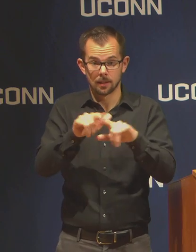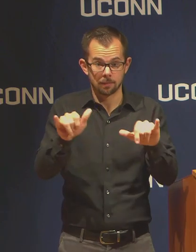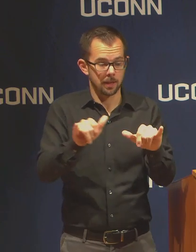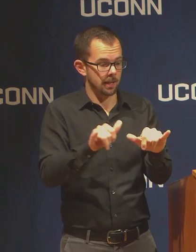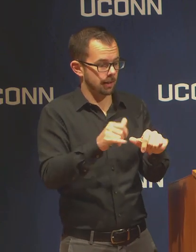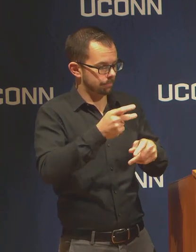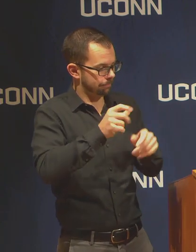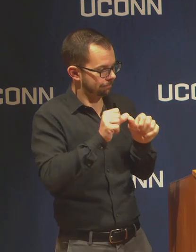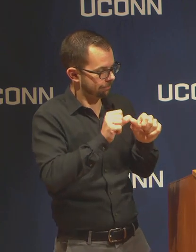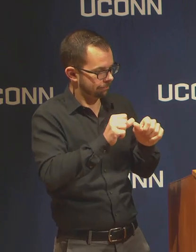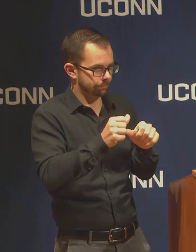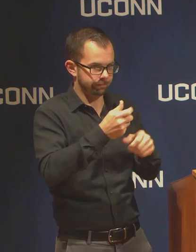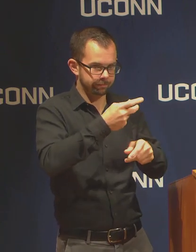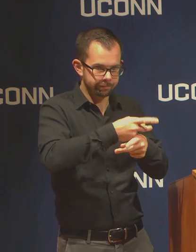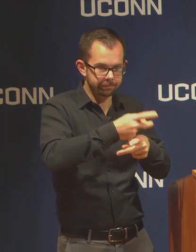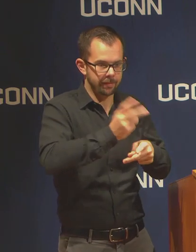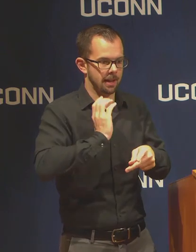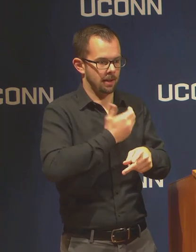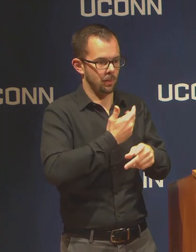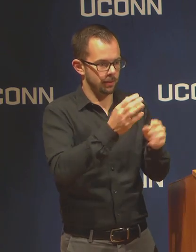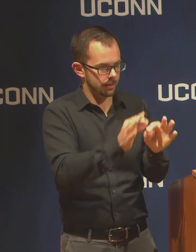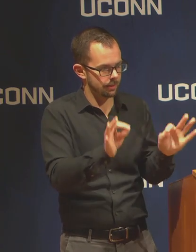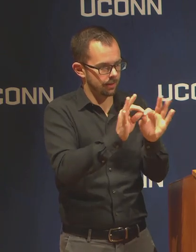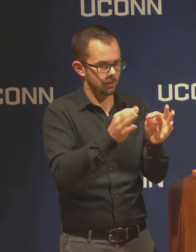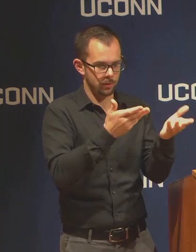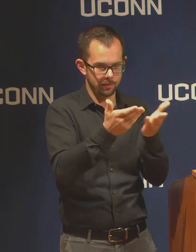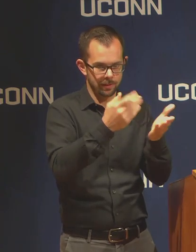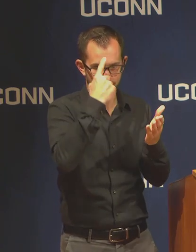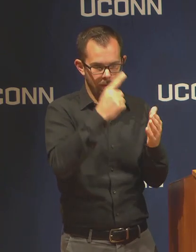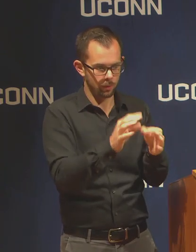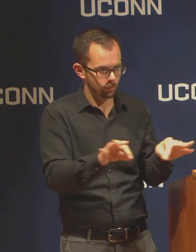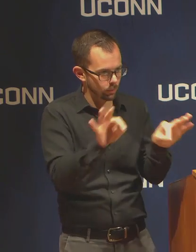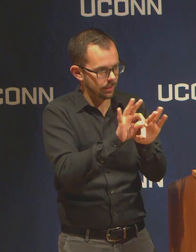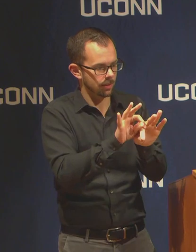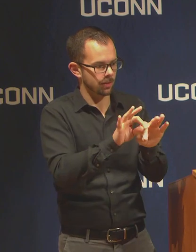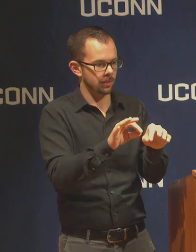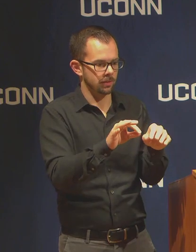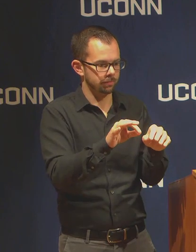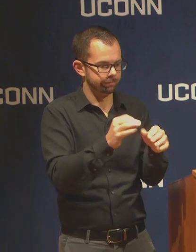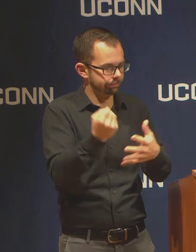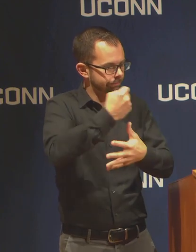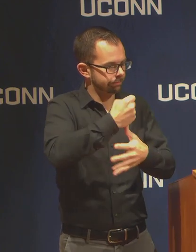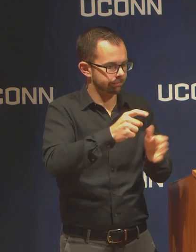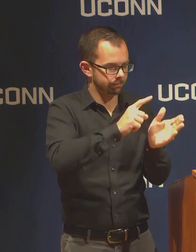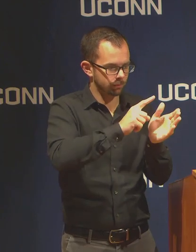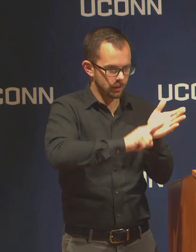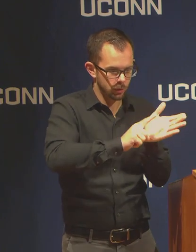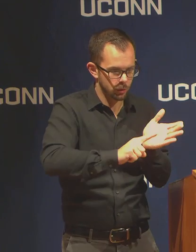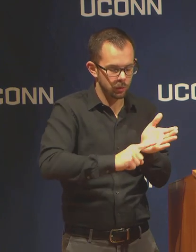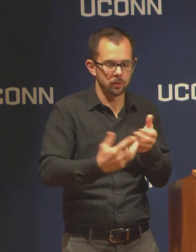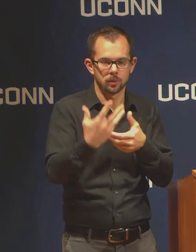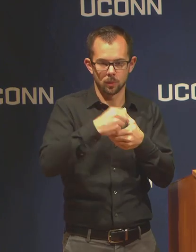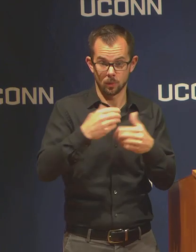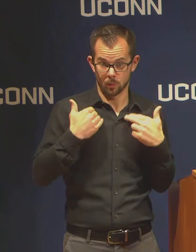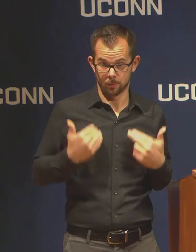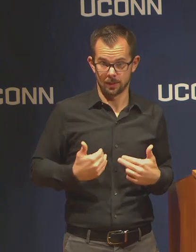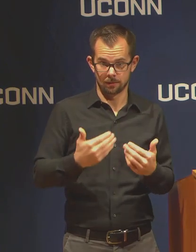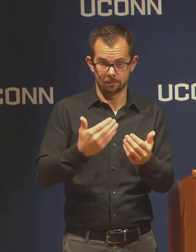needed for critical research including human treatments that need to continue,